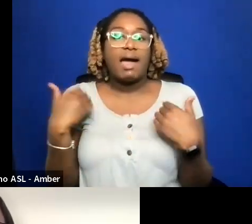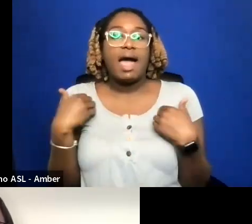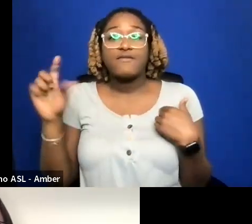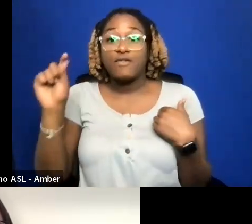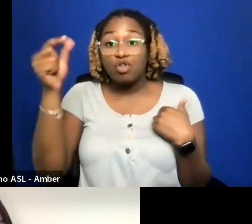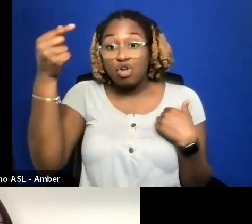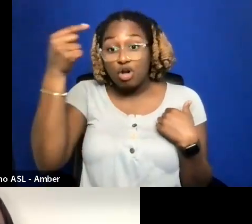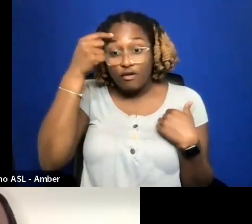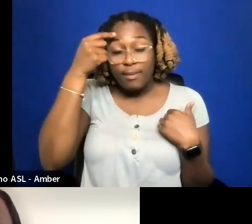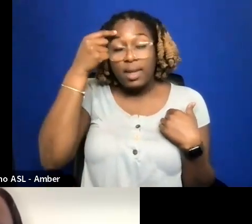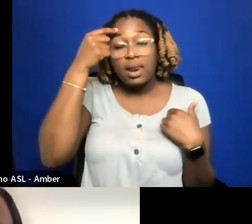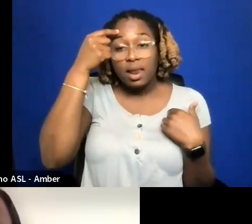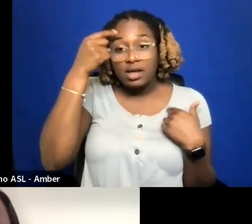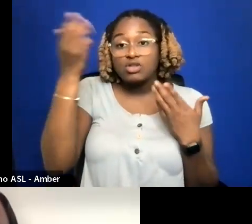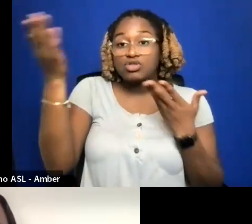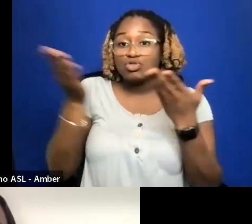SO IT DEPENDS ON THE AUDIENCE.